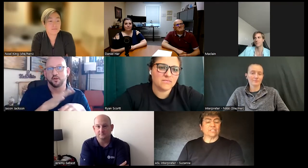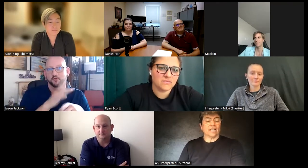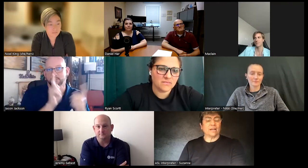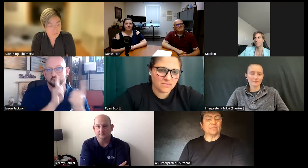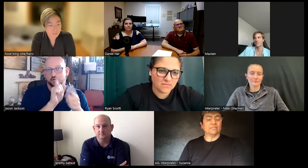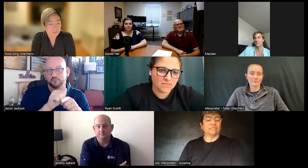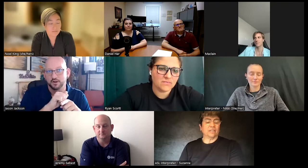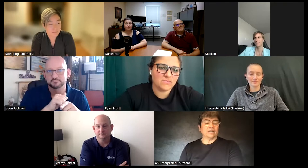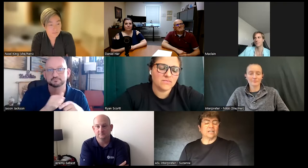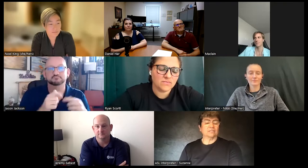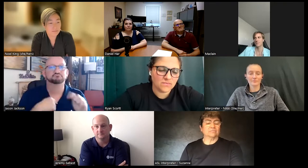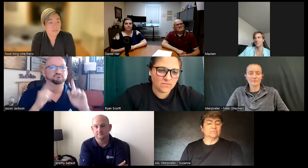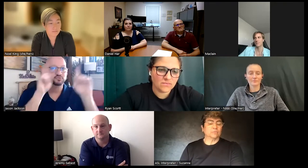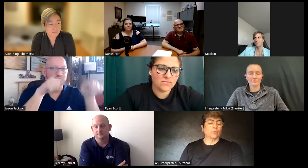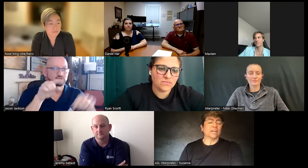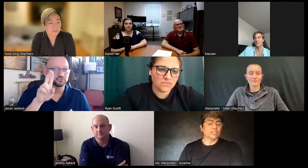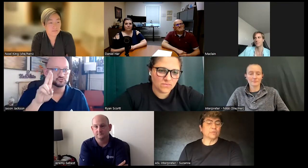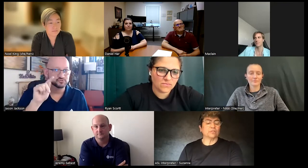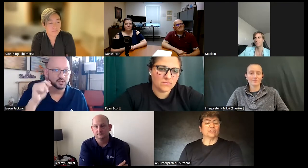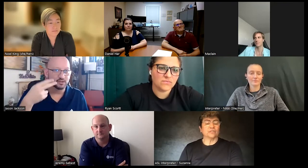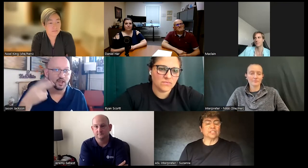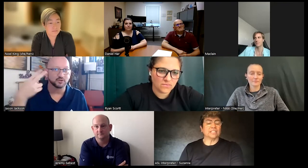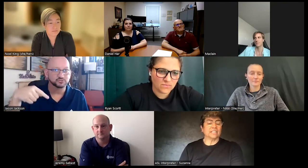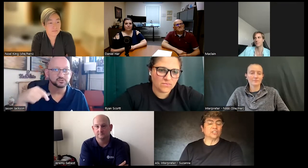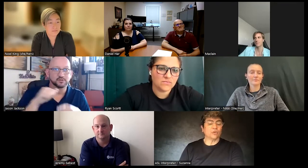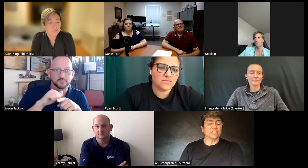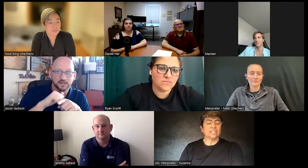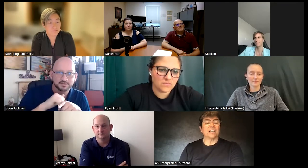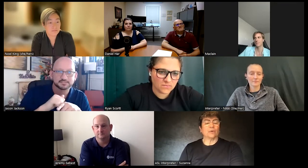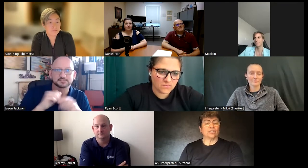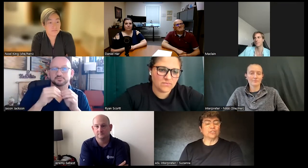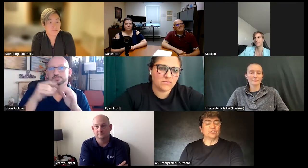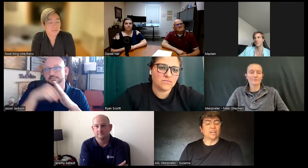different types of uh with customer service in Sorensen I went to Utah